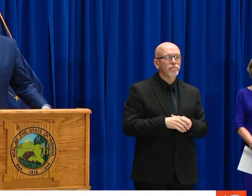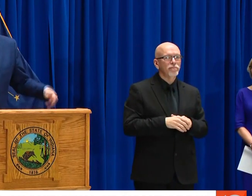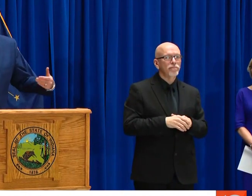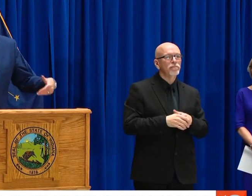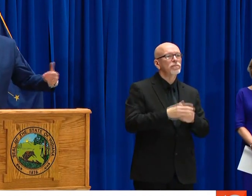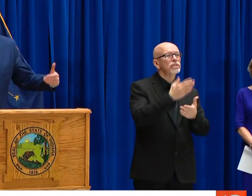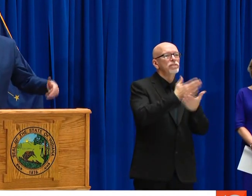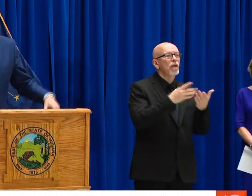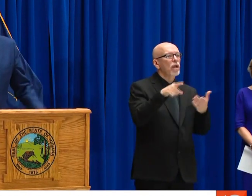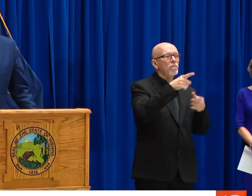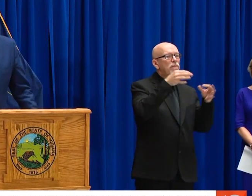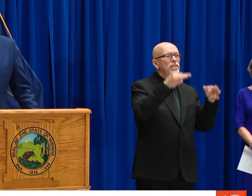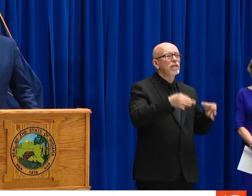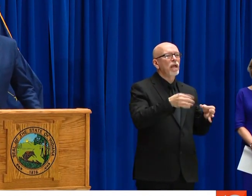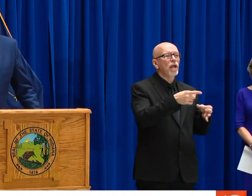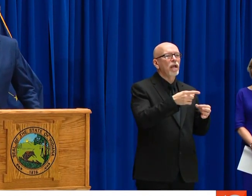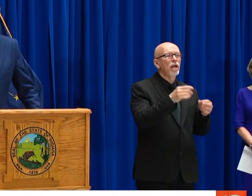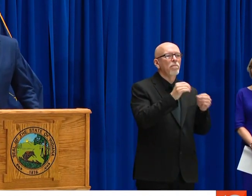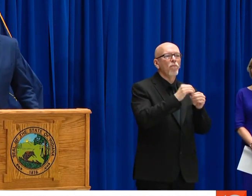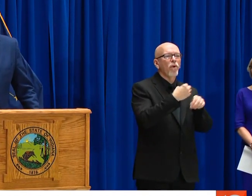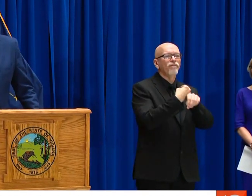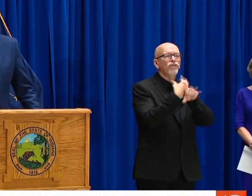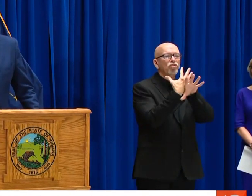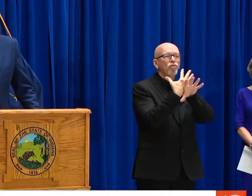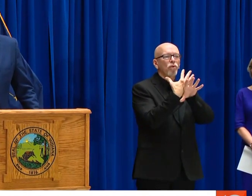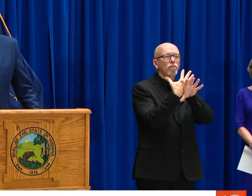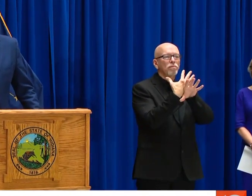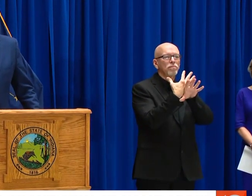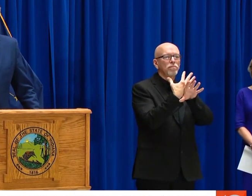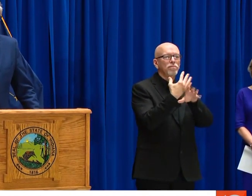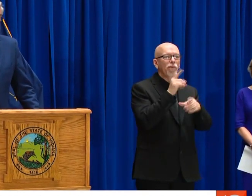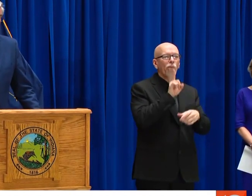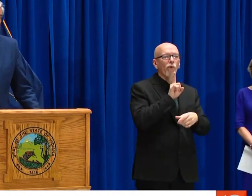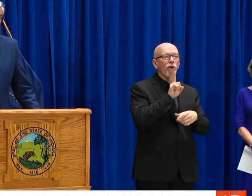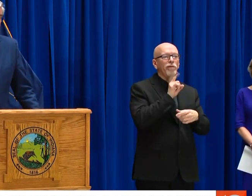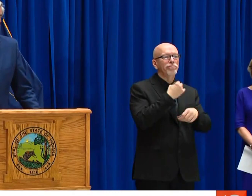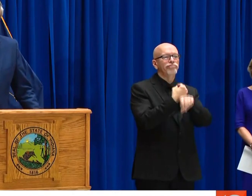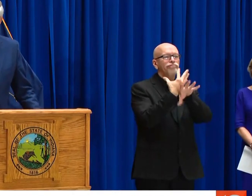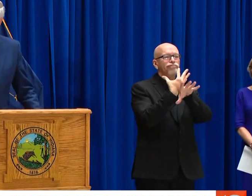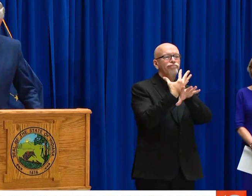REPUBLICAN GOVERNORS ON A WEEKLY AND DAILY BASIS. DIFFERENT SETUPS.